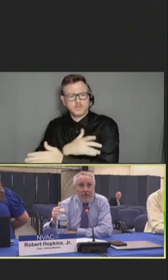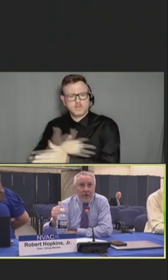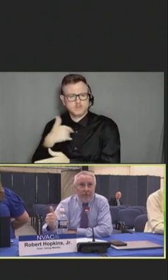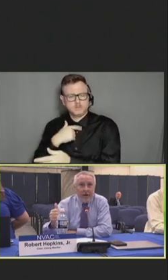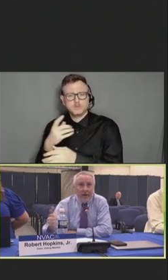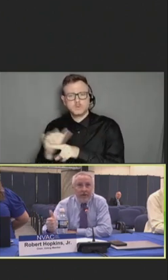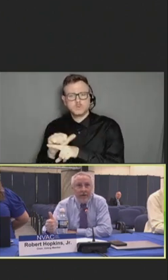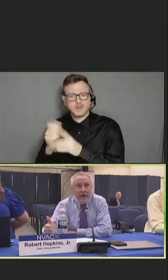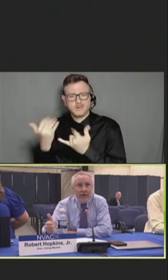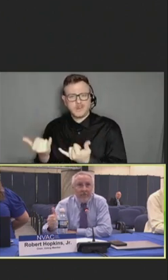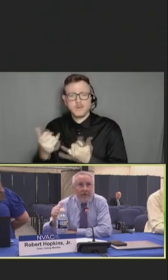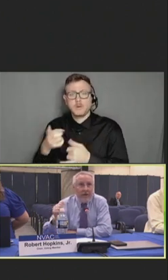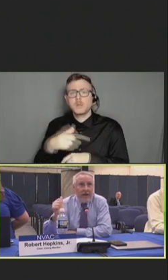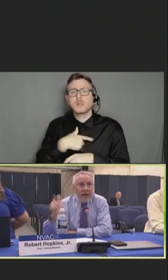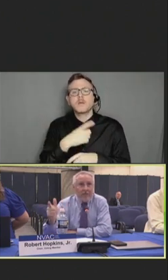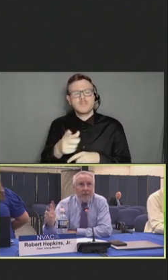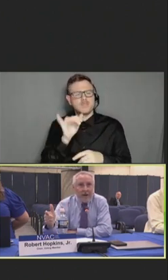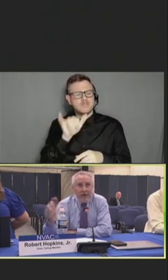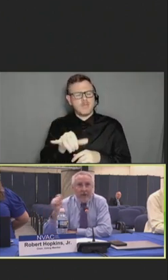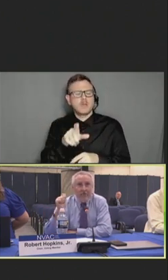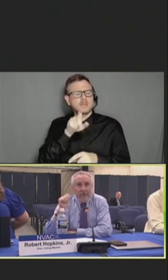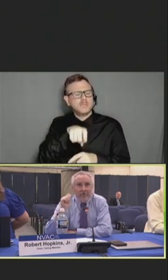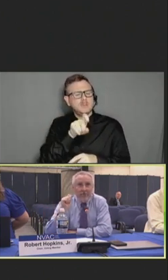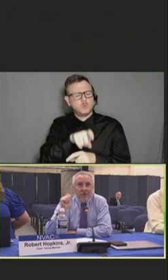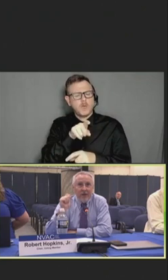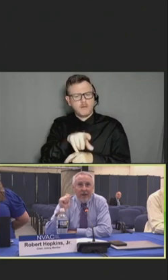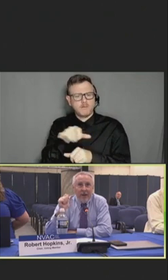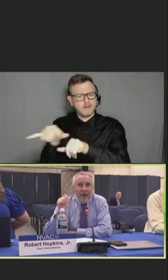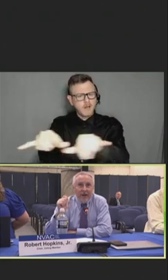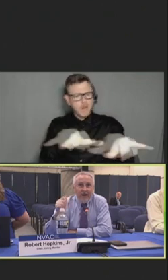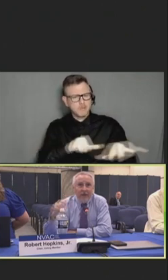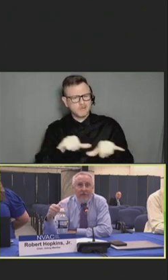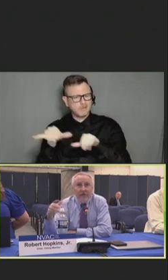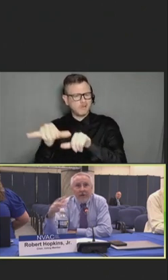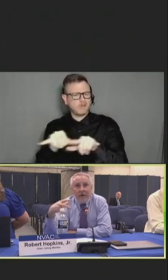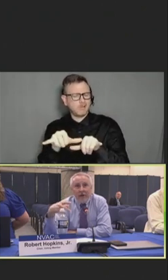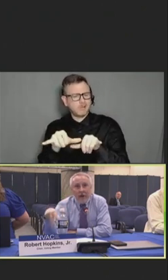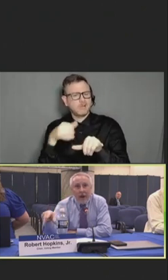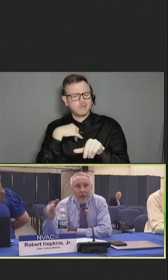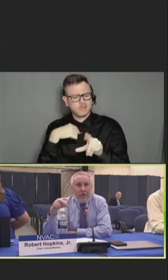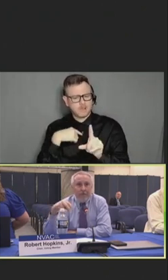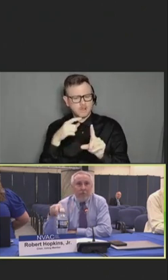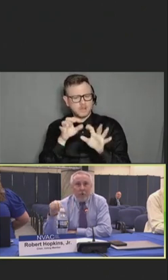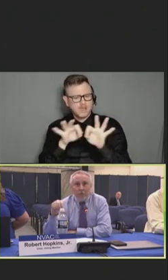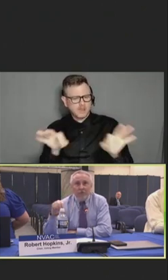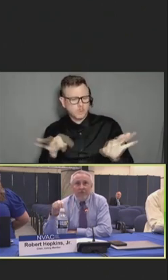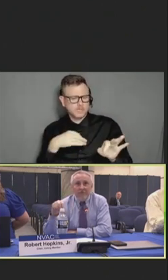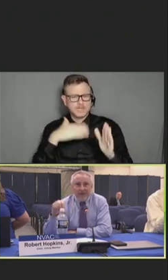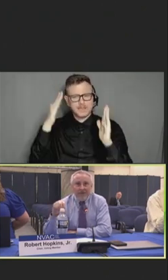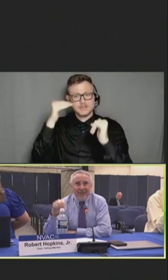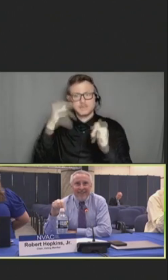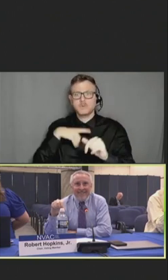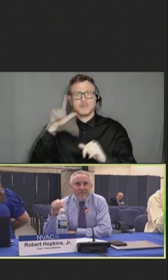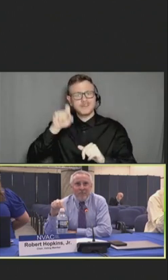commonality of expectations and collaborative approach to fixing problems.